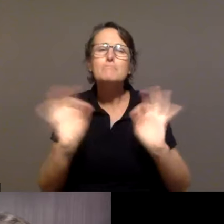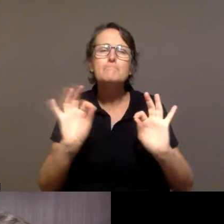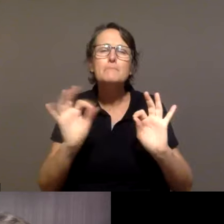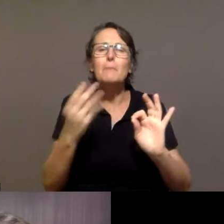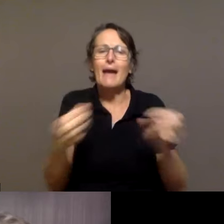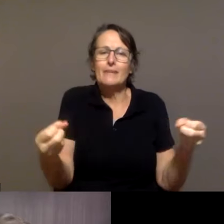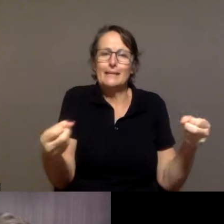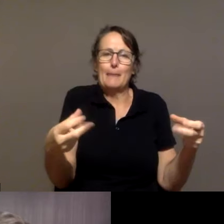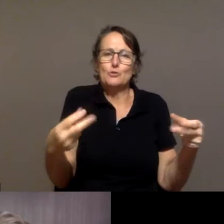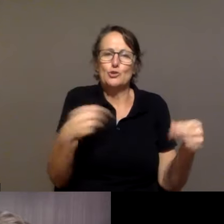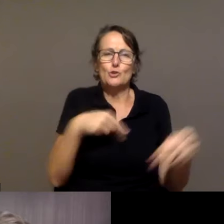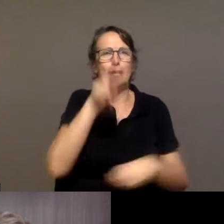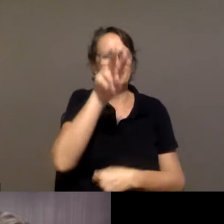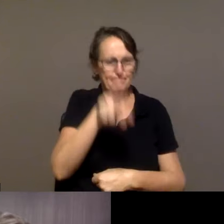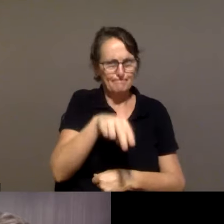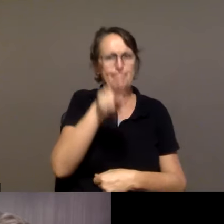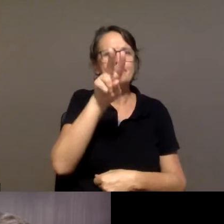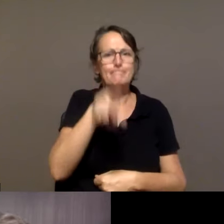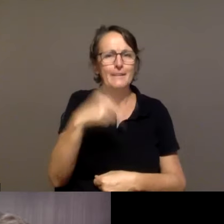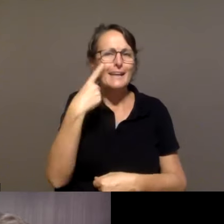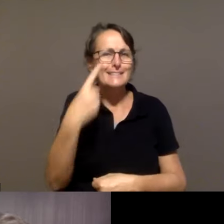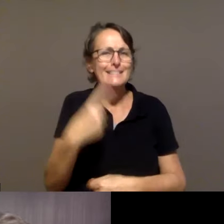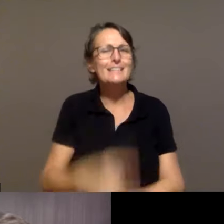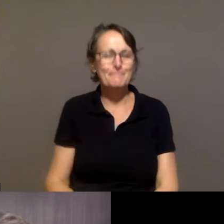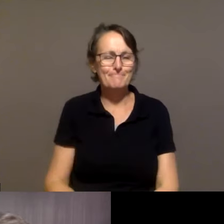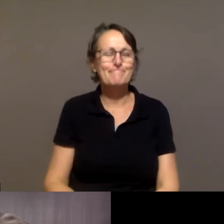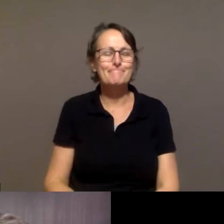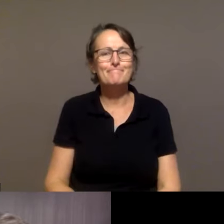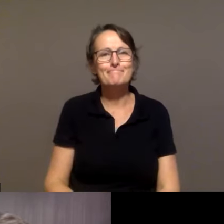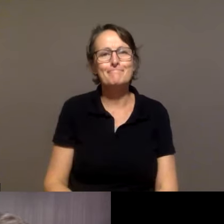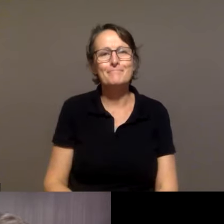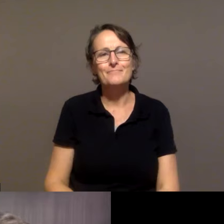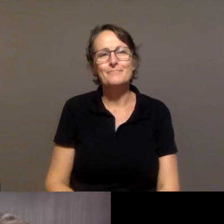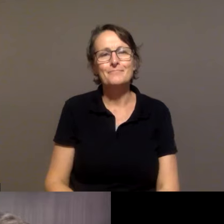Alex has provided a caption of that you'll be able to locate in the